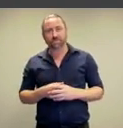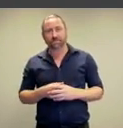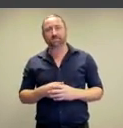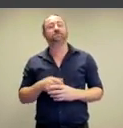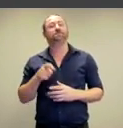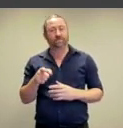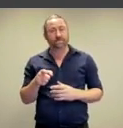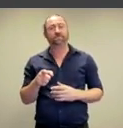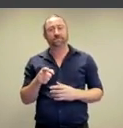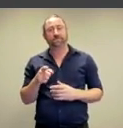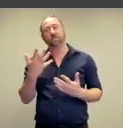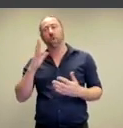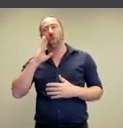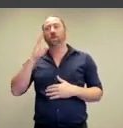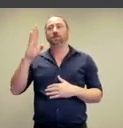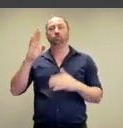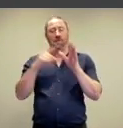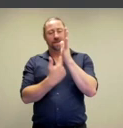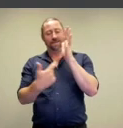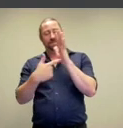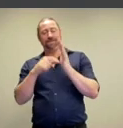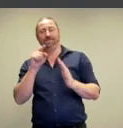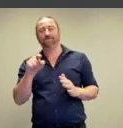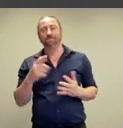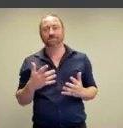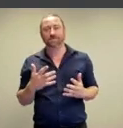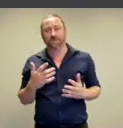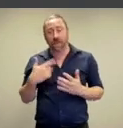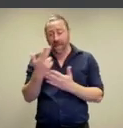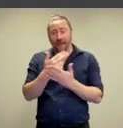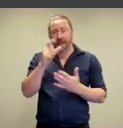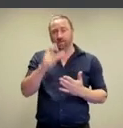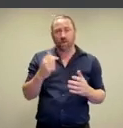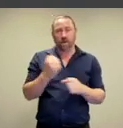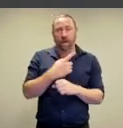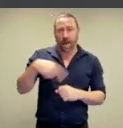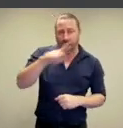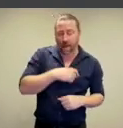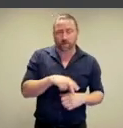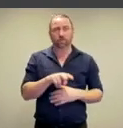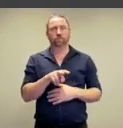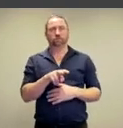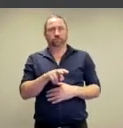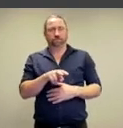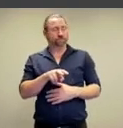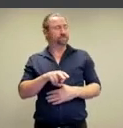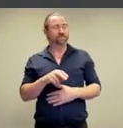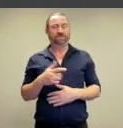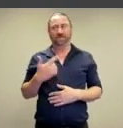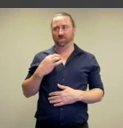and this is another really strong tangent in contemporary art. Artists going out of their way to make